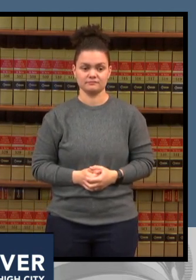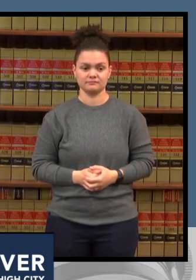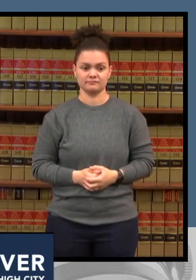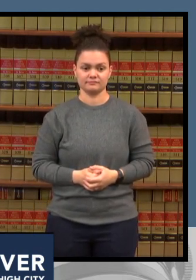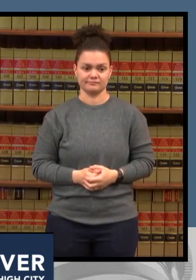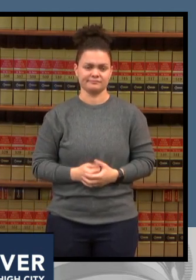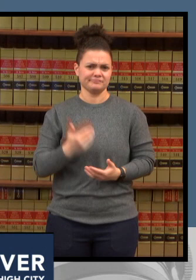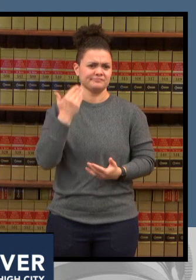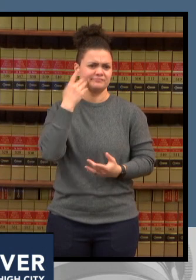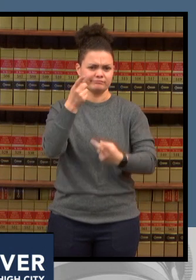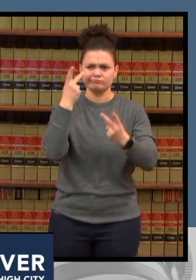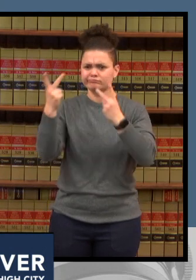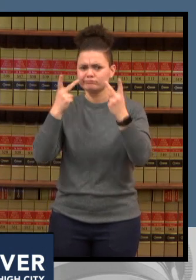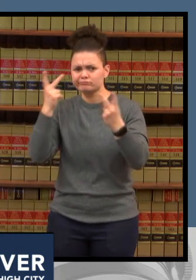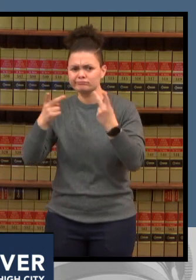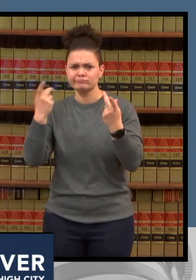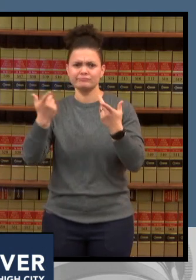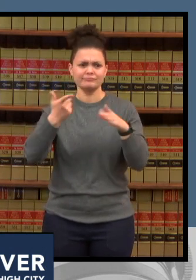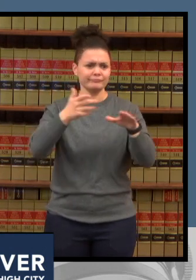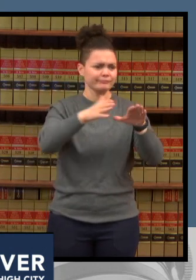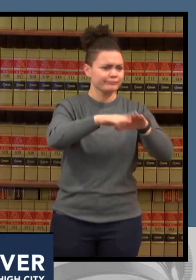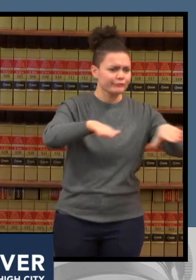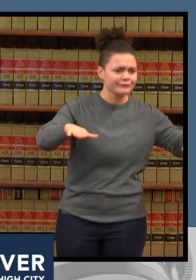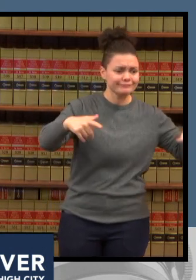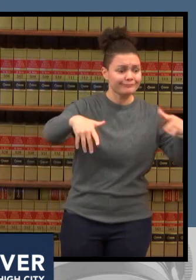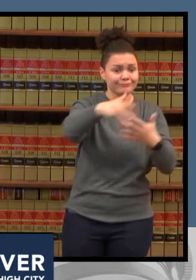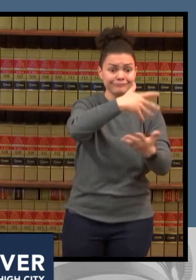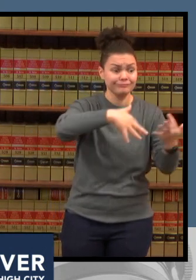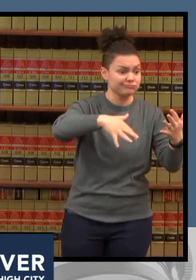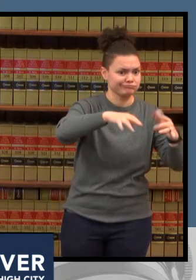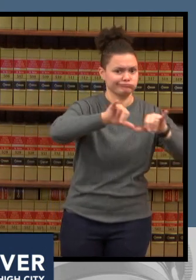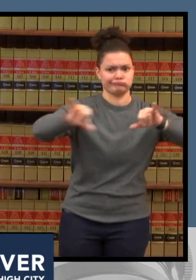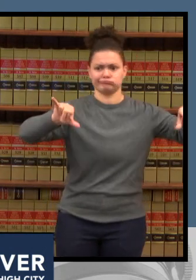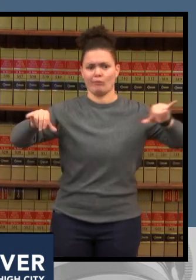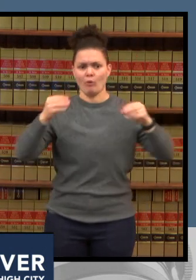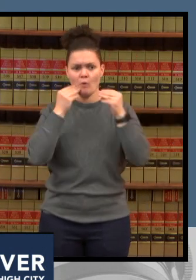they've been socially isolated they've lost time and learning in school and their mental health